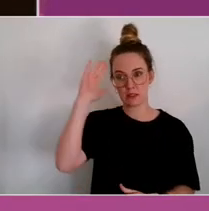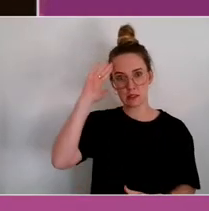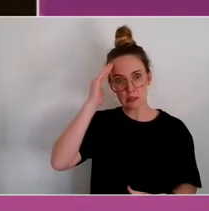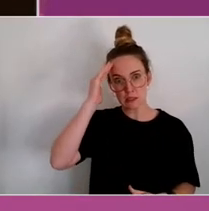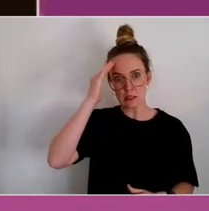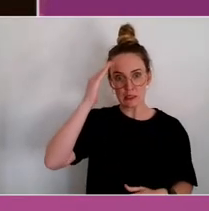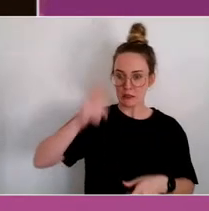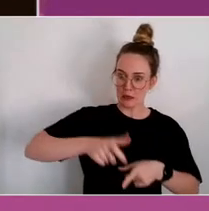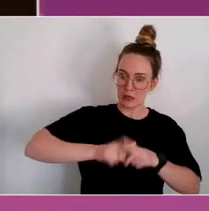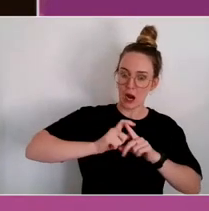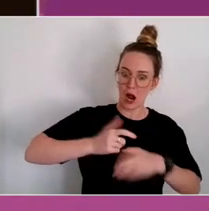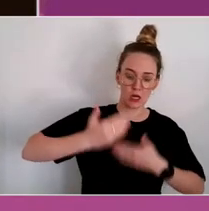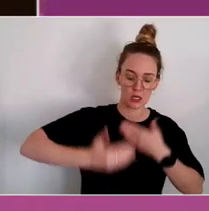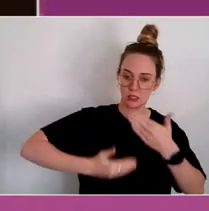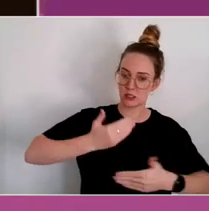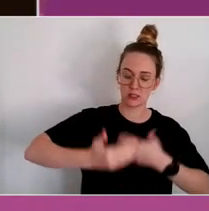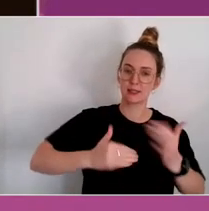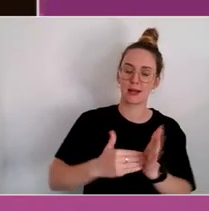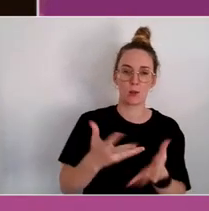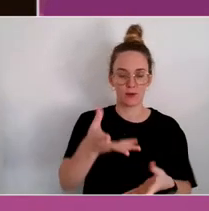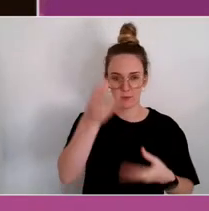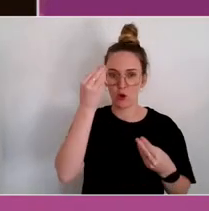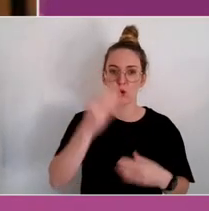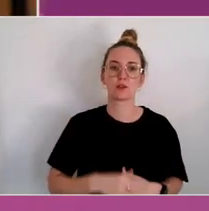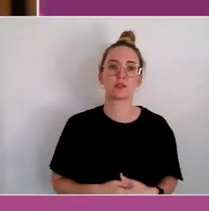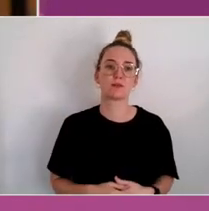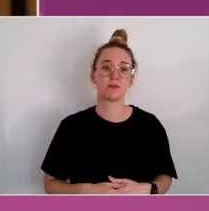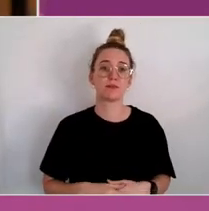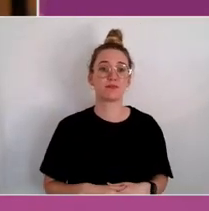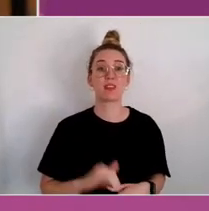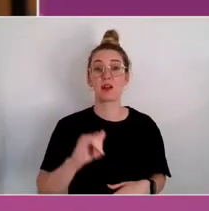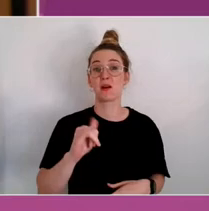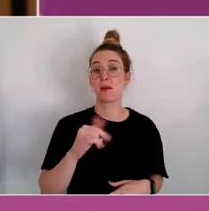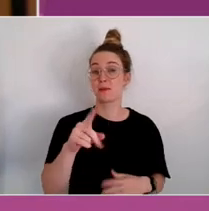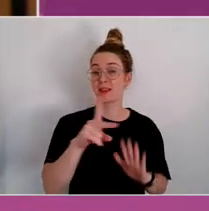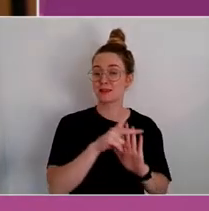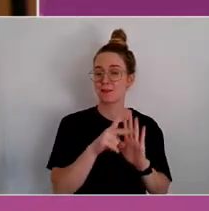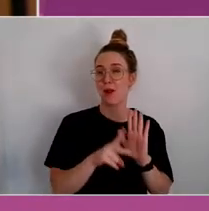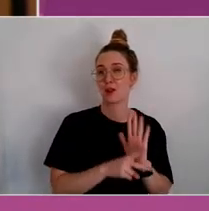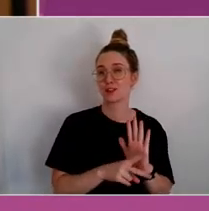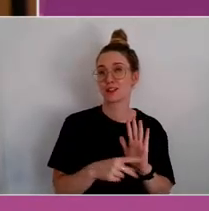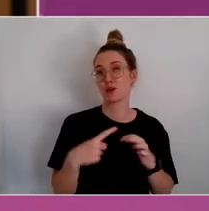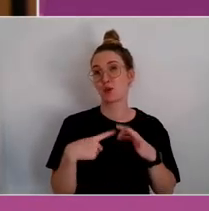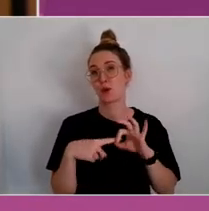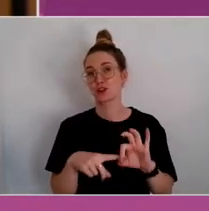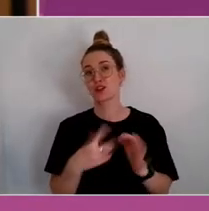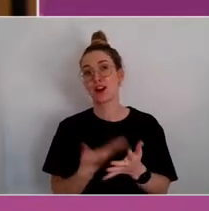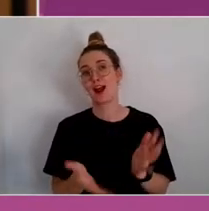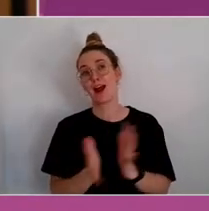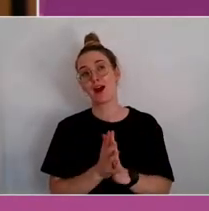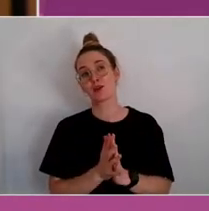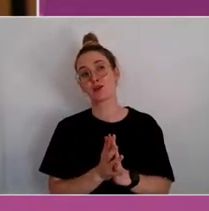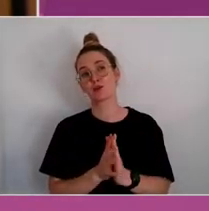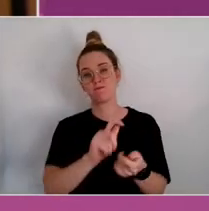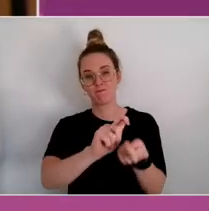Perhaps it's a policy question, how to shape this initiative, how with deshare